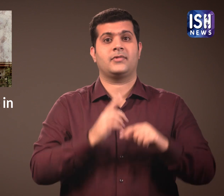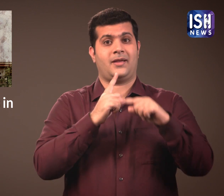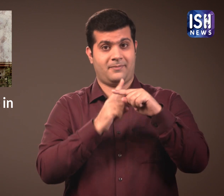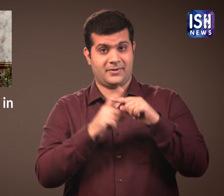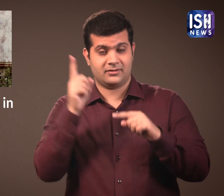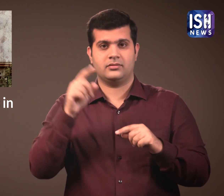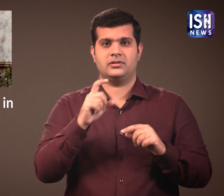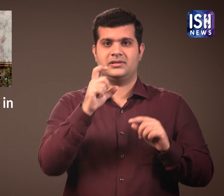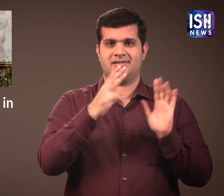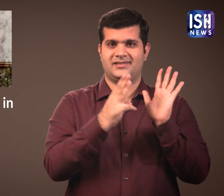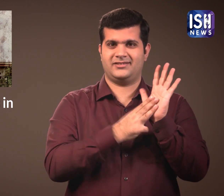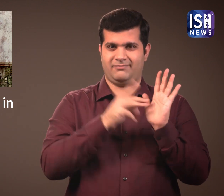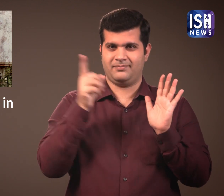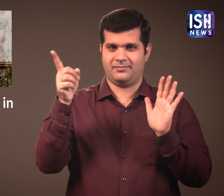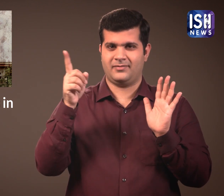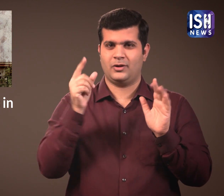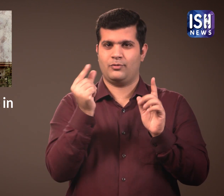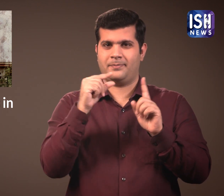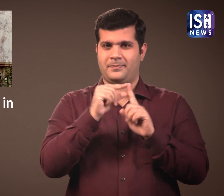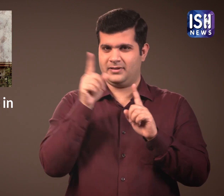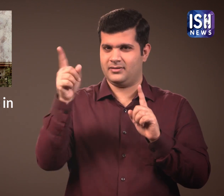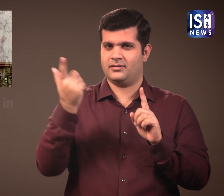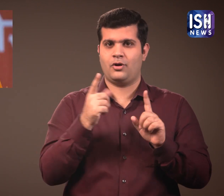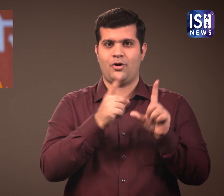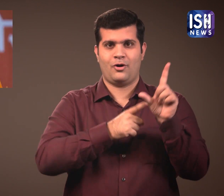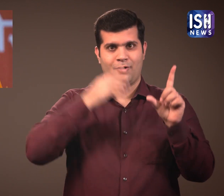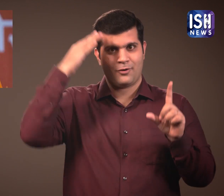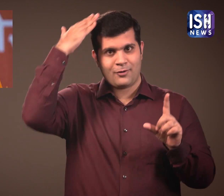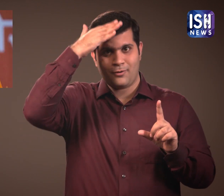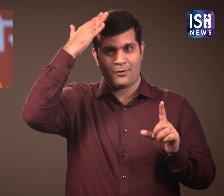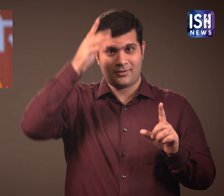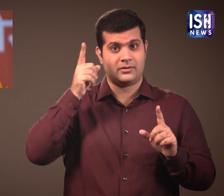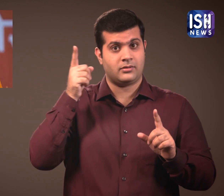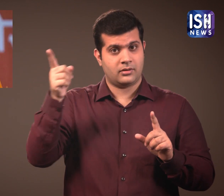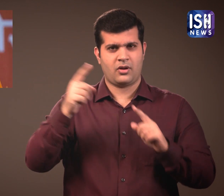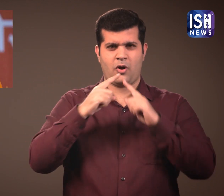UP Chief Minister Yogi Adityanath